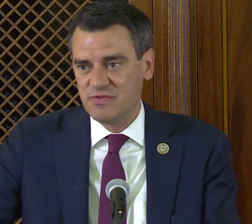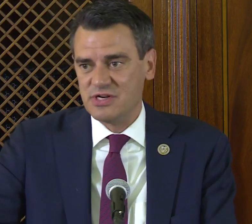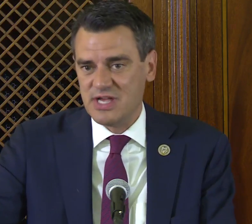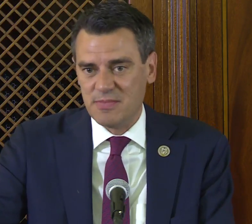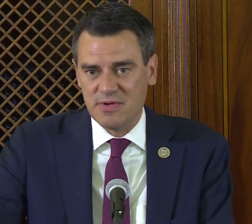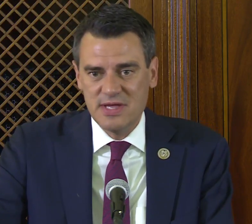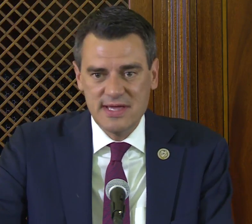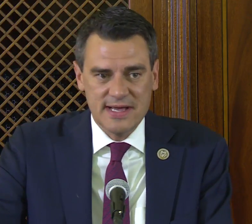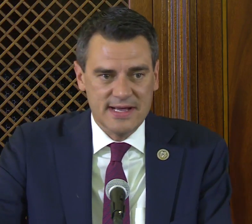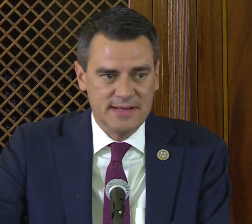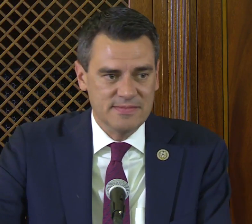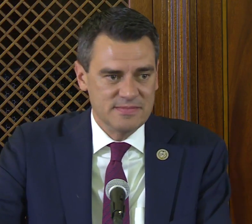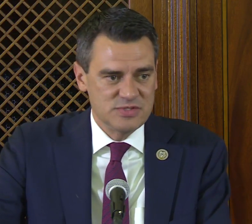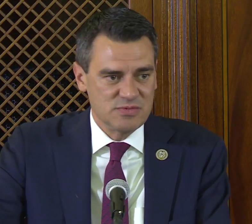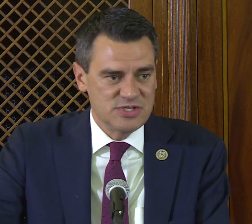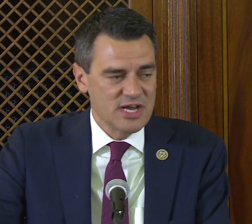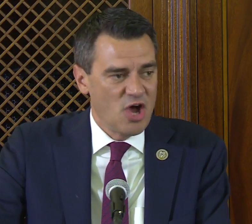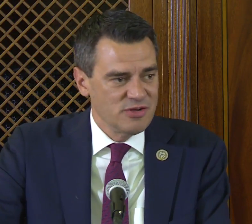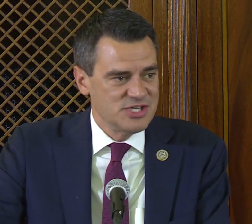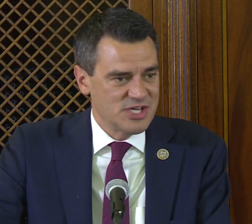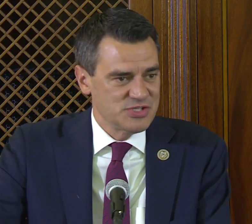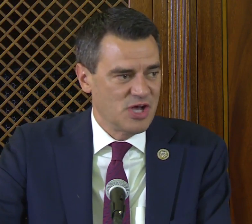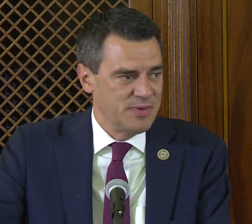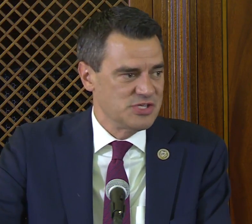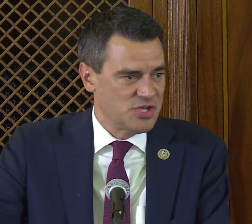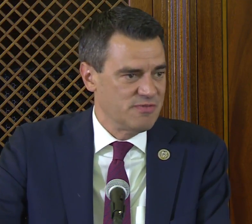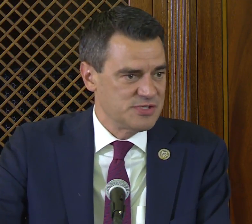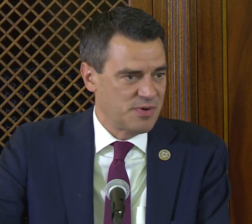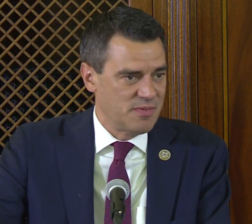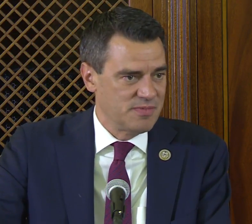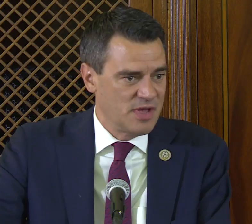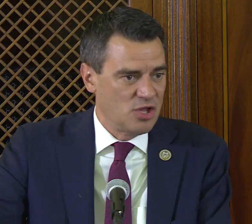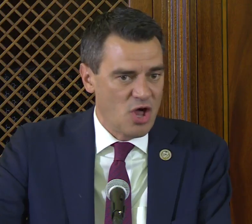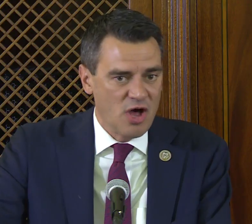for example. So technology is also helping us solve this problem along